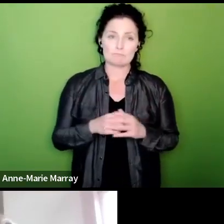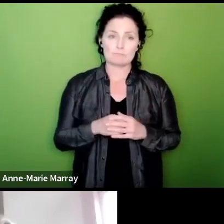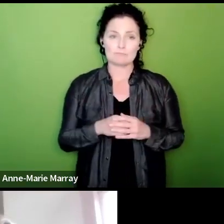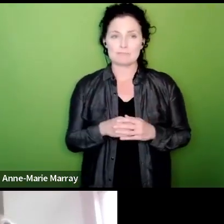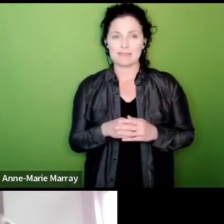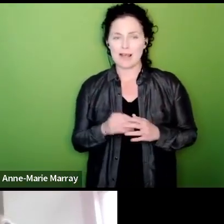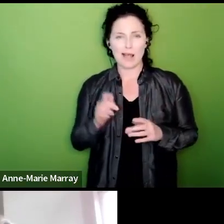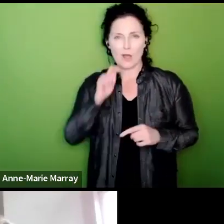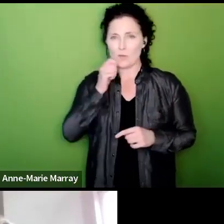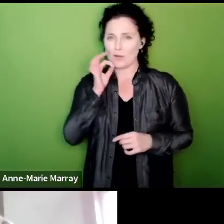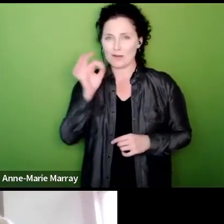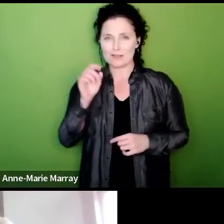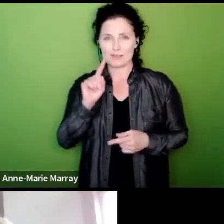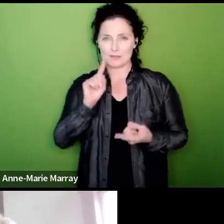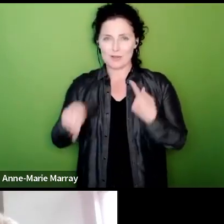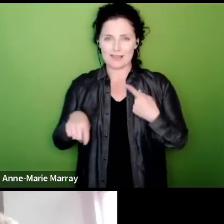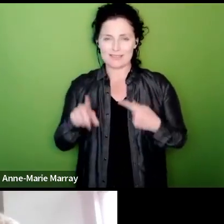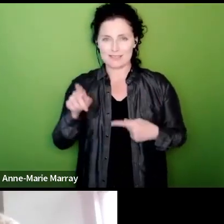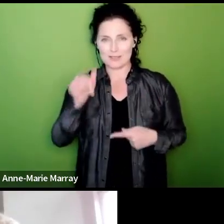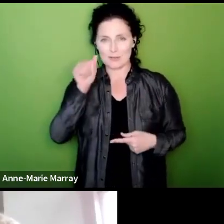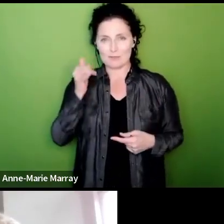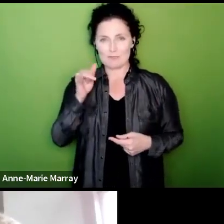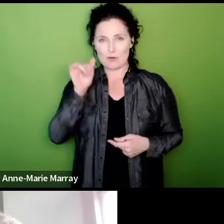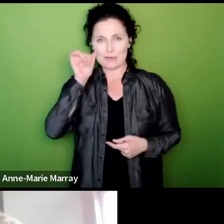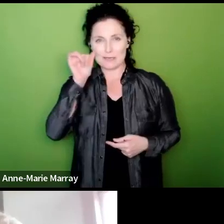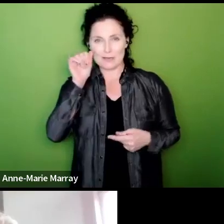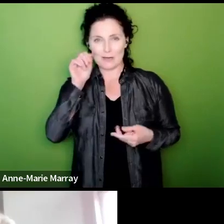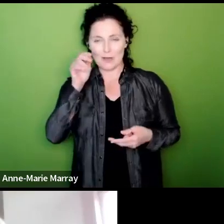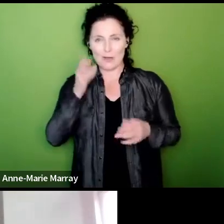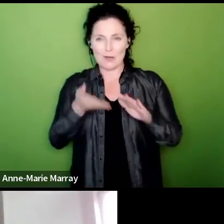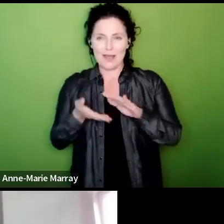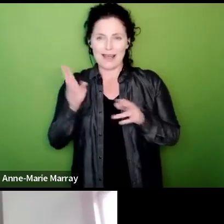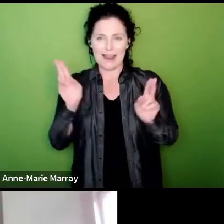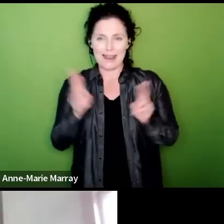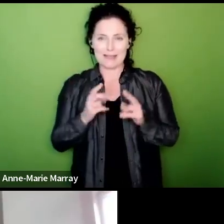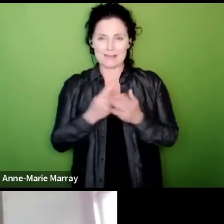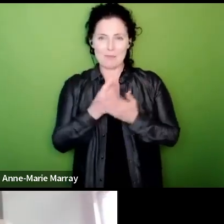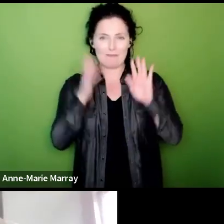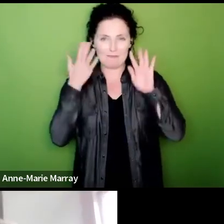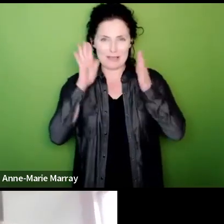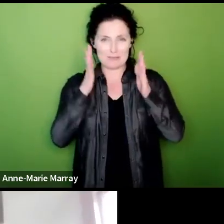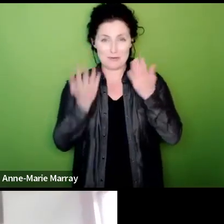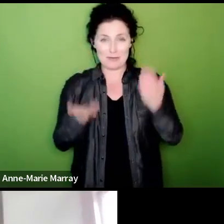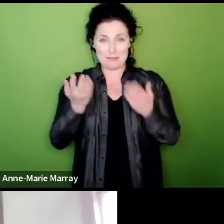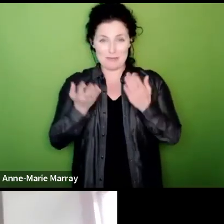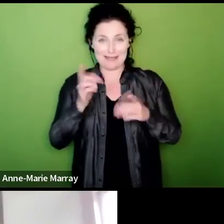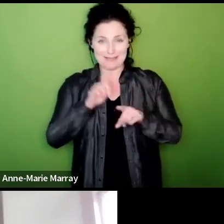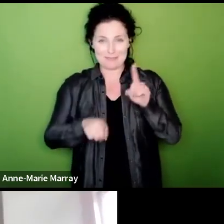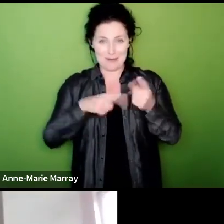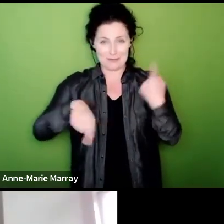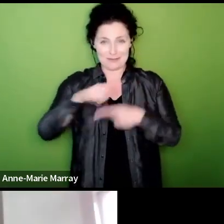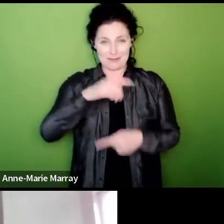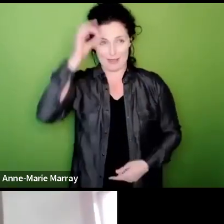answer this because you probably know less about Facebook than most people but but Tom Redfern says